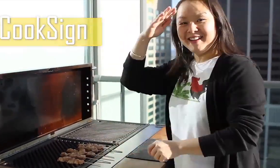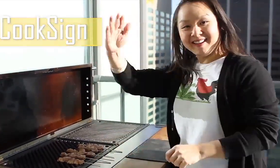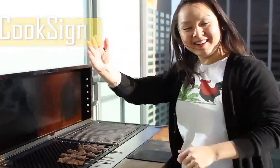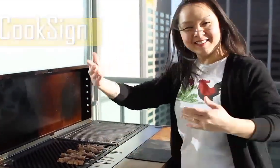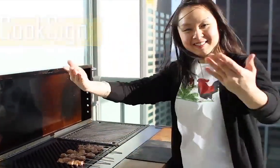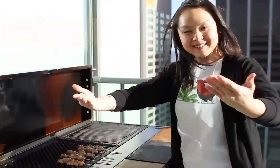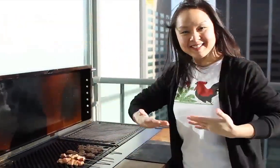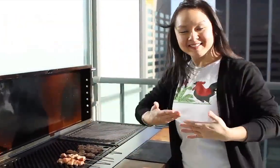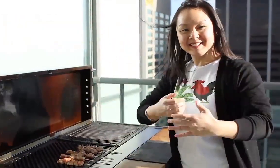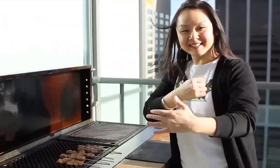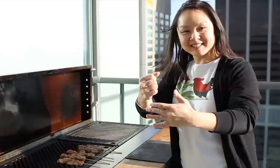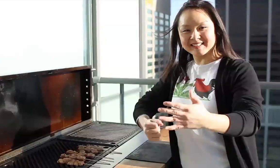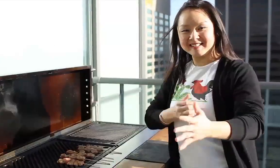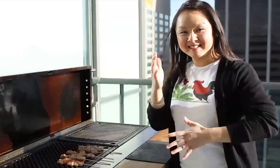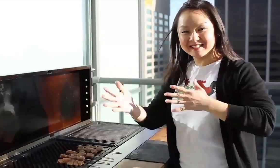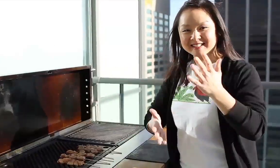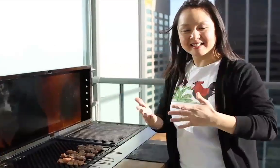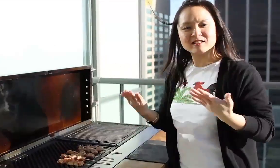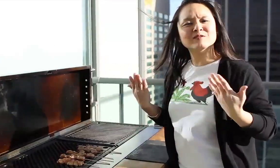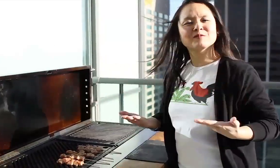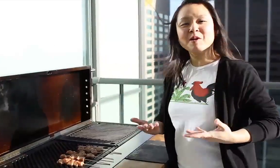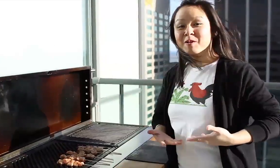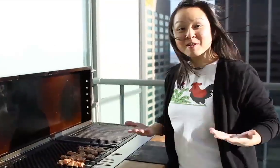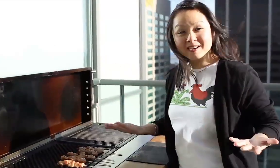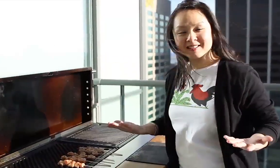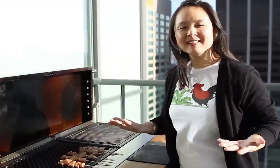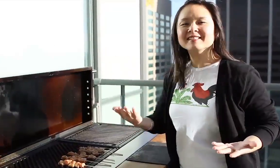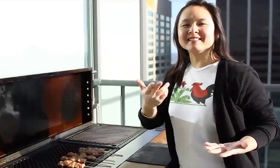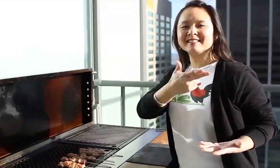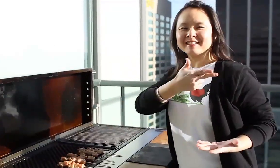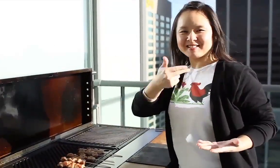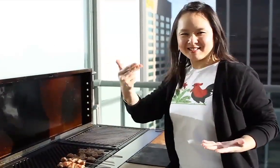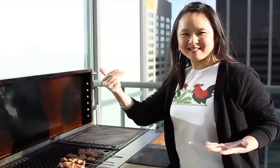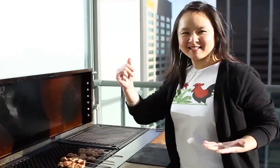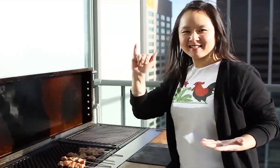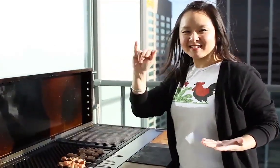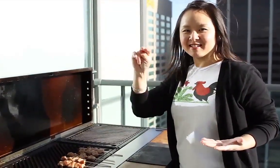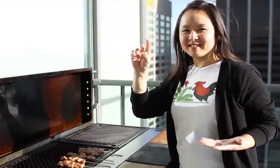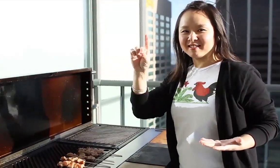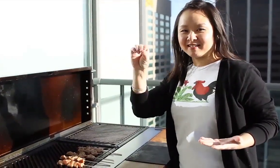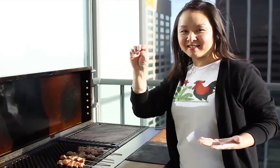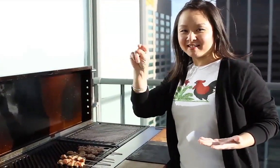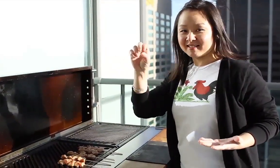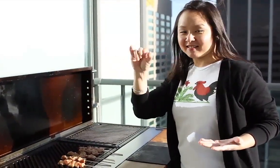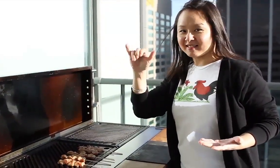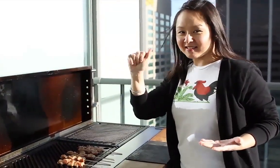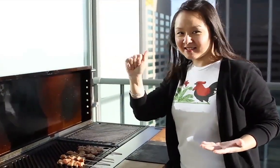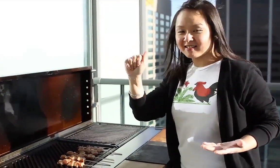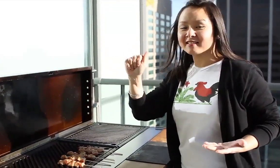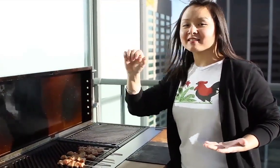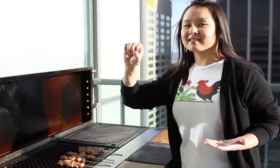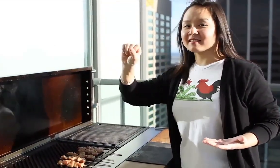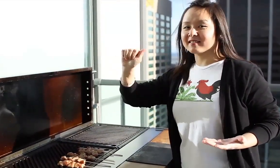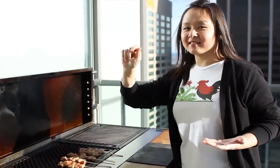Hello, welcome to “CookSign”! Today we will talk